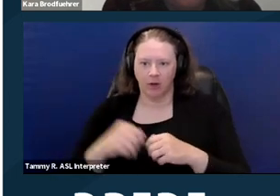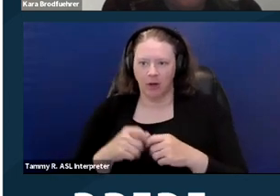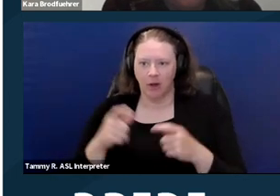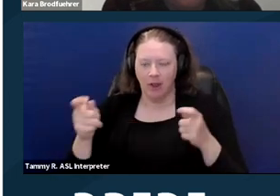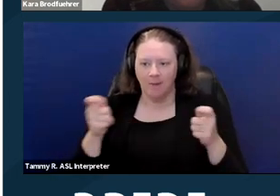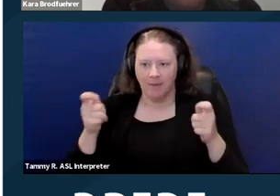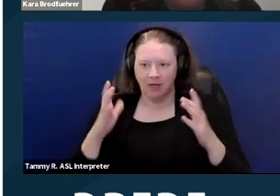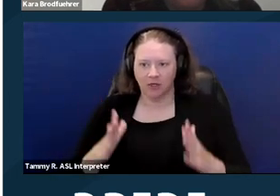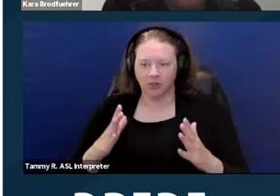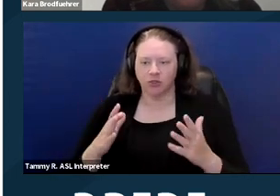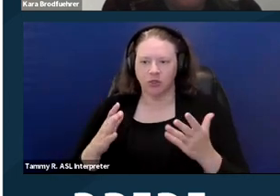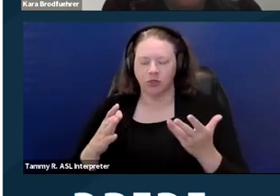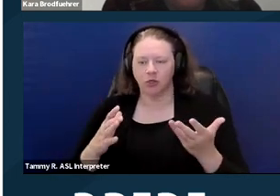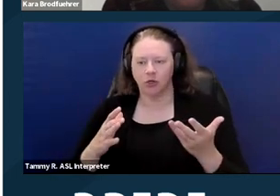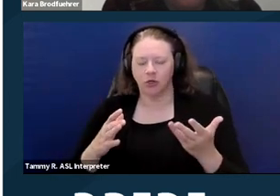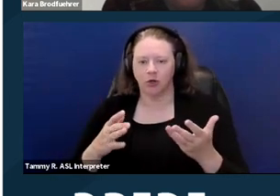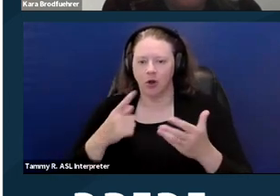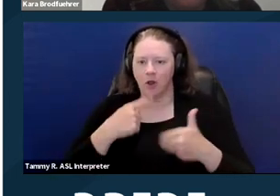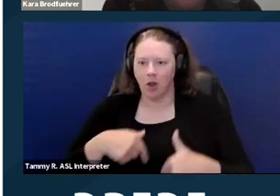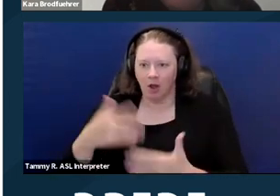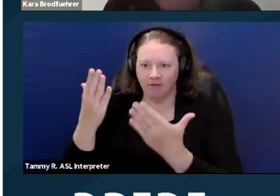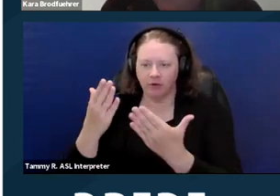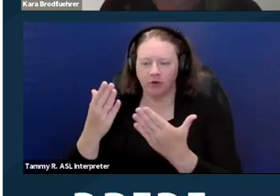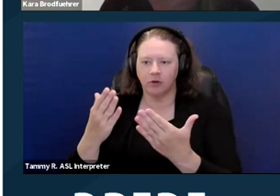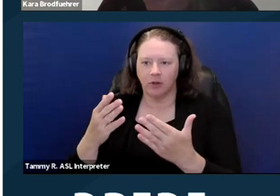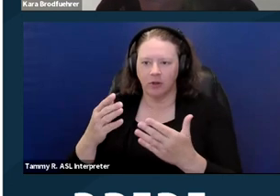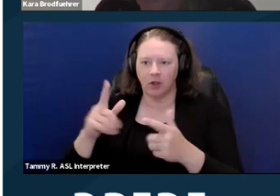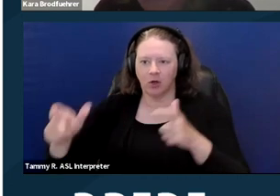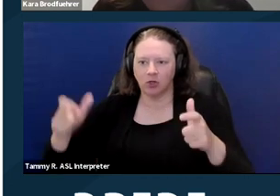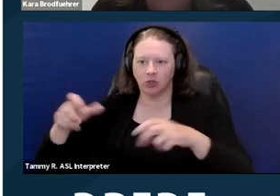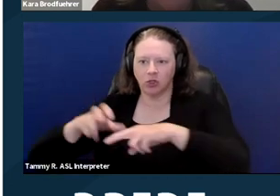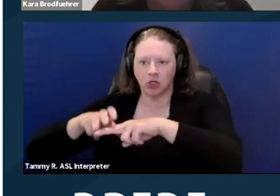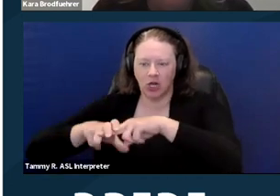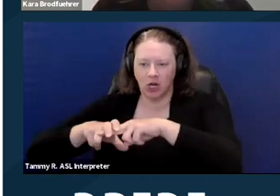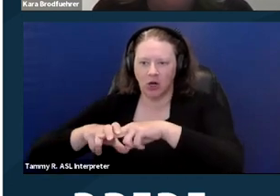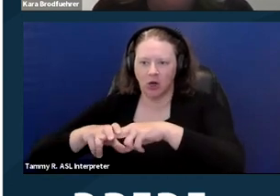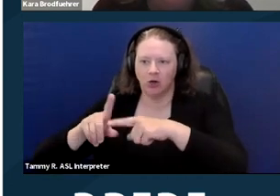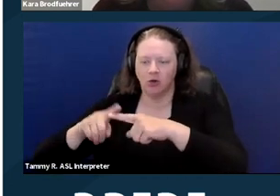or device that will let him get into the tub without walking in. The family finds the device to be large